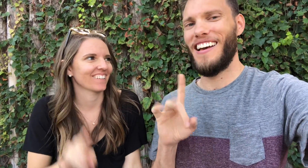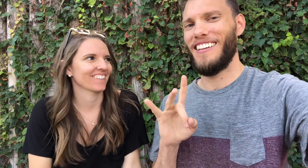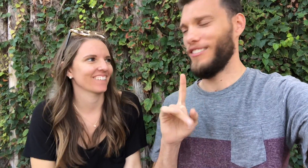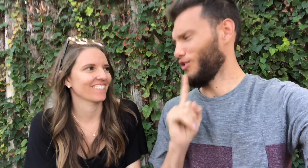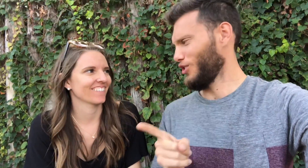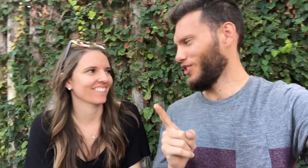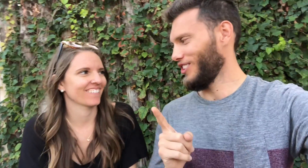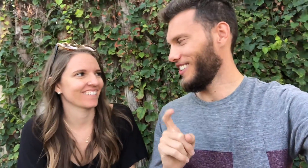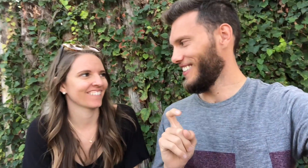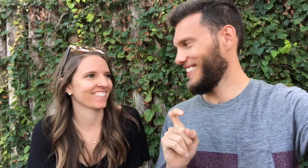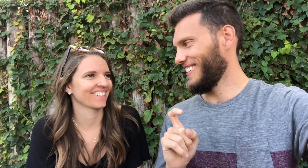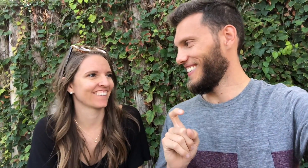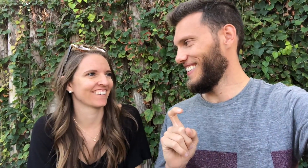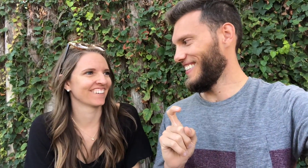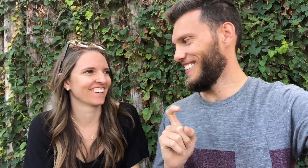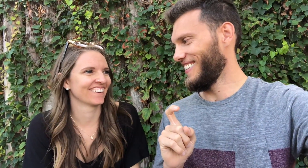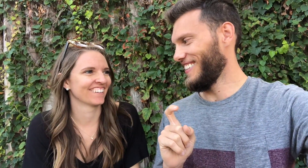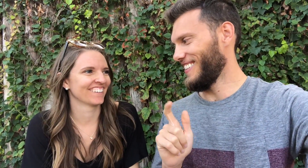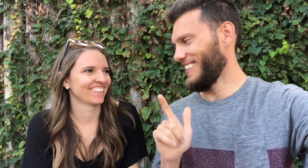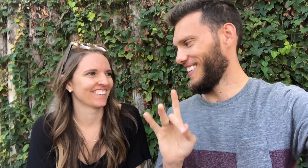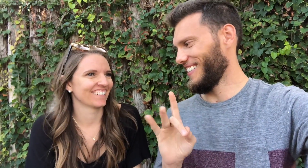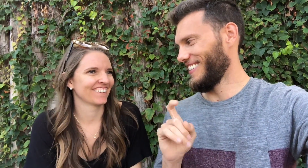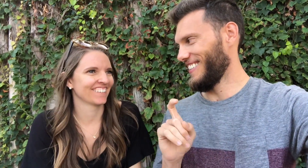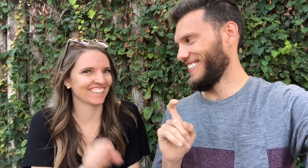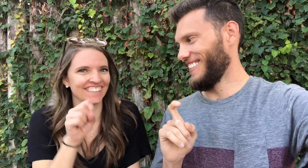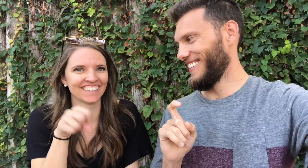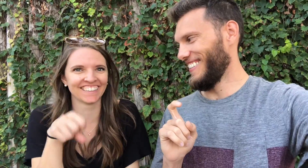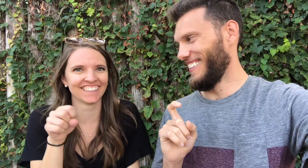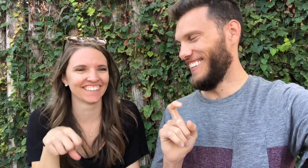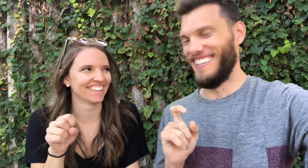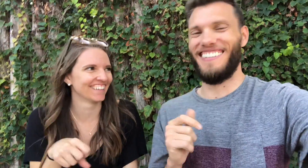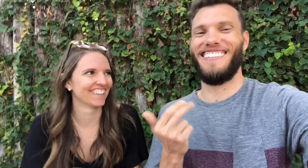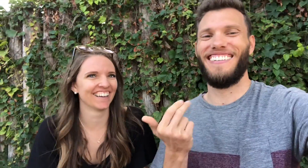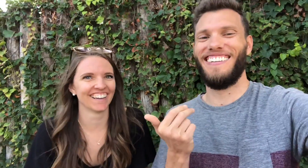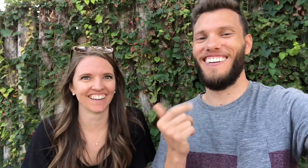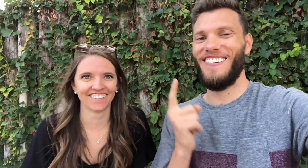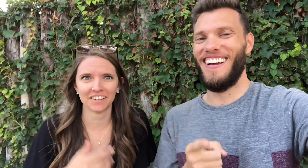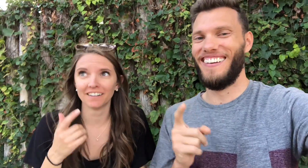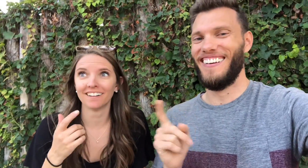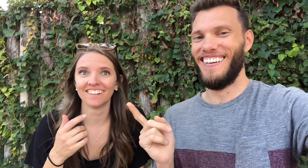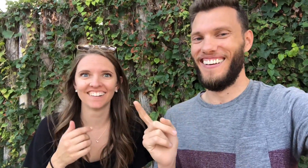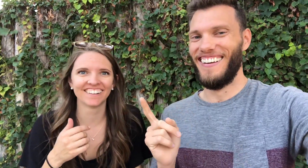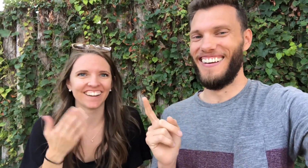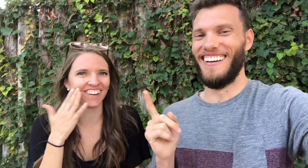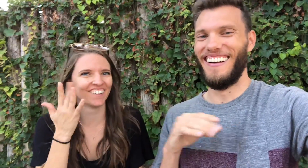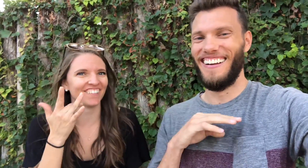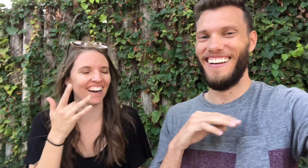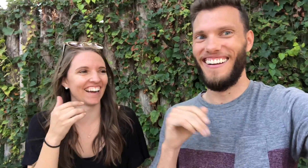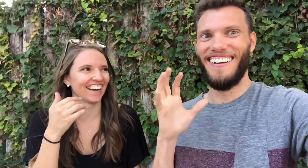28, you sure? Umm, yes. YOUR RIGHT!